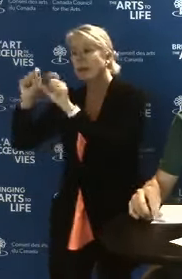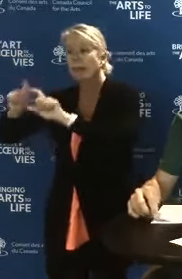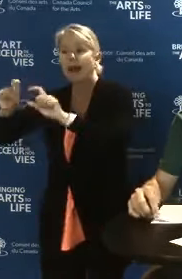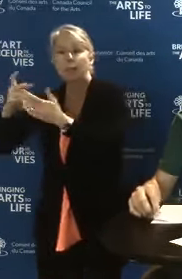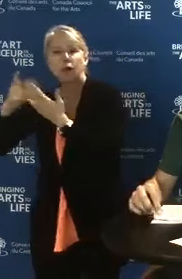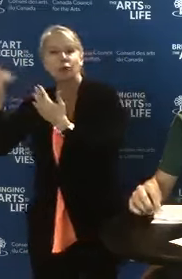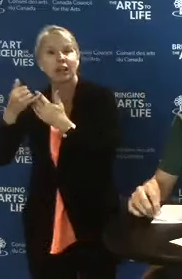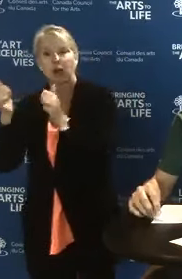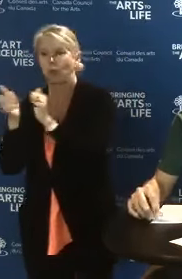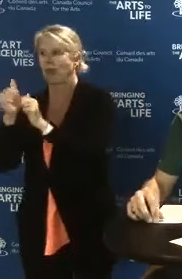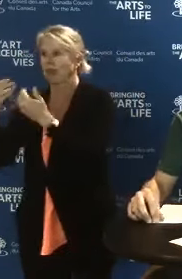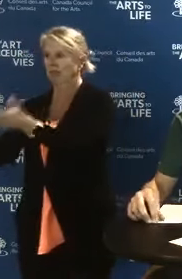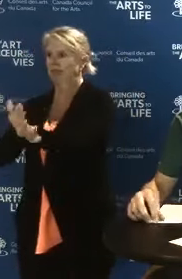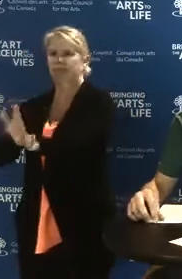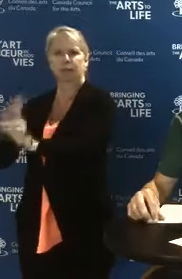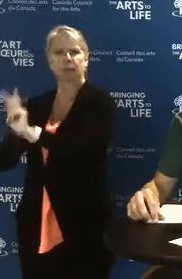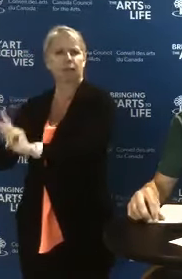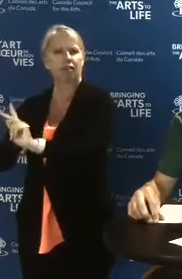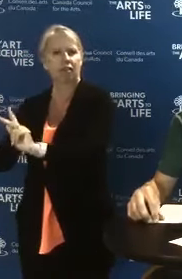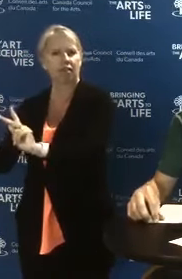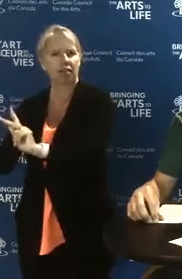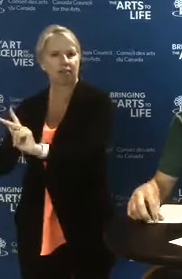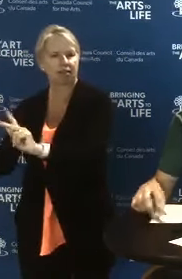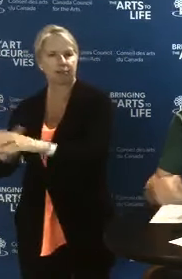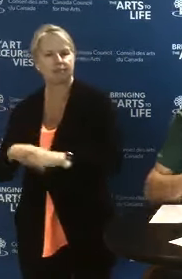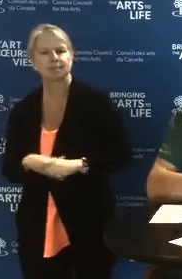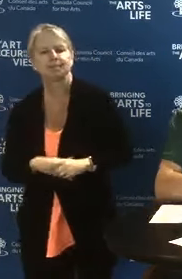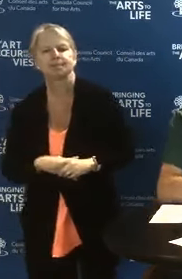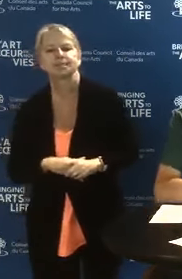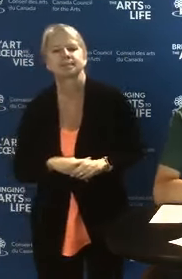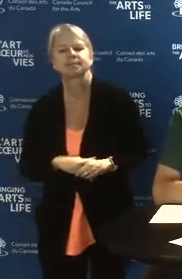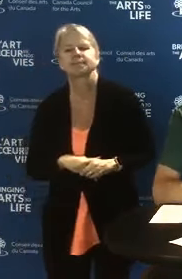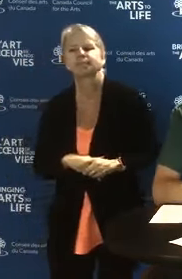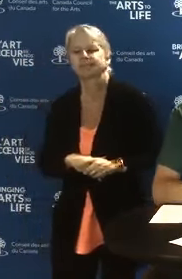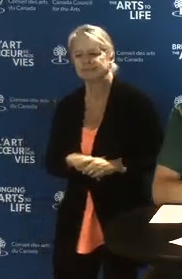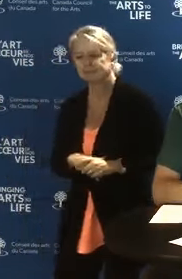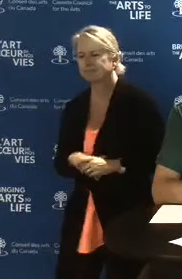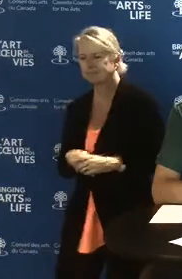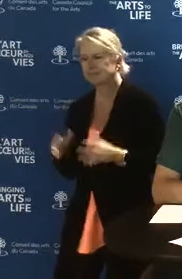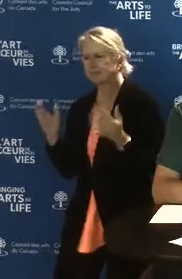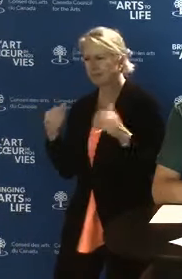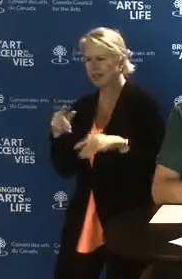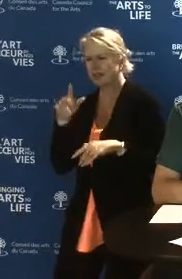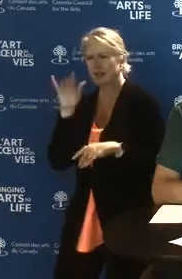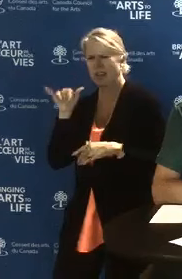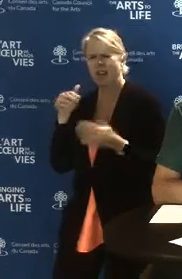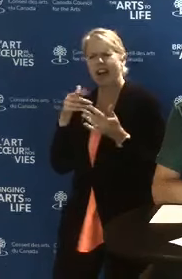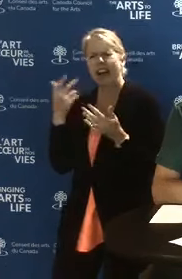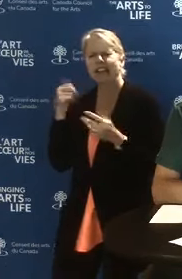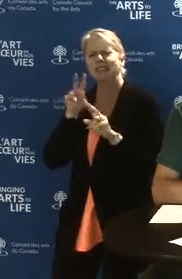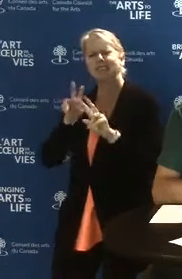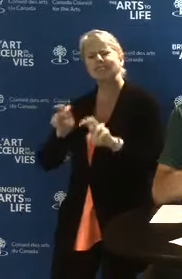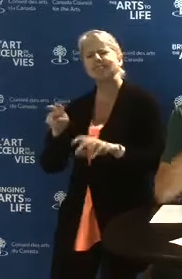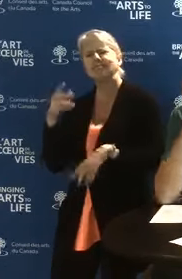Let's look at some questions that commonly come up about public access and citizen engagement.